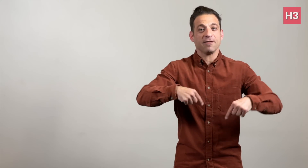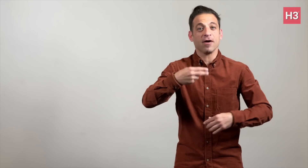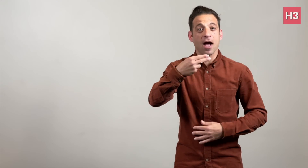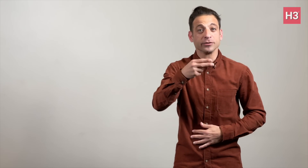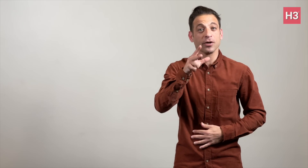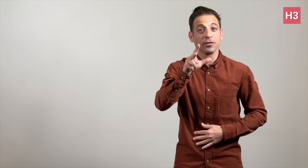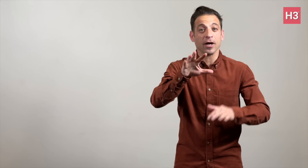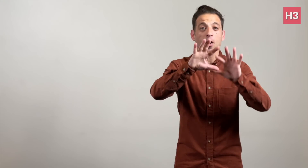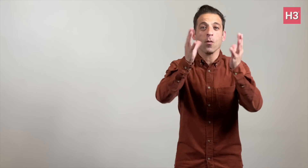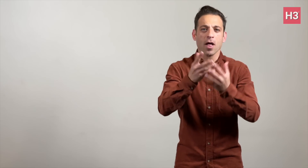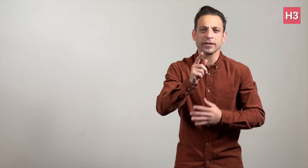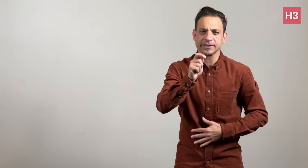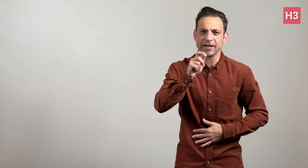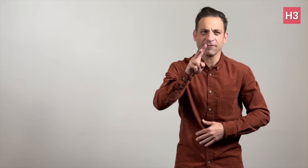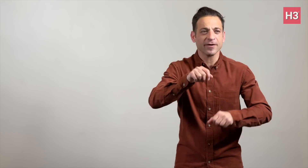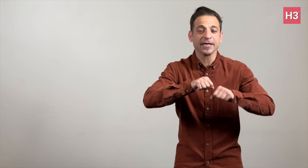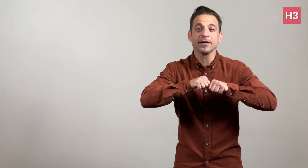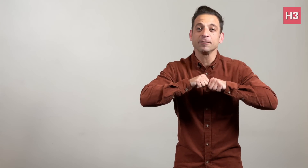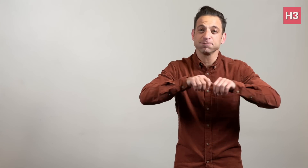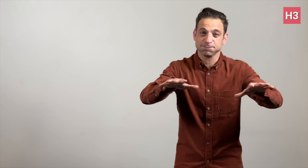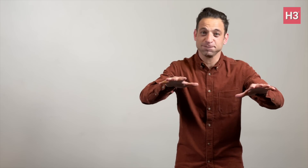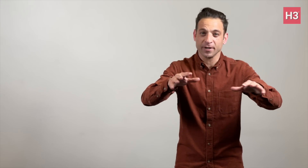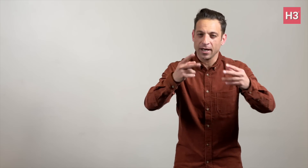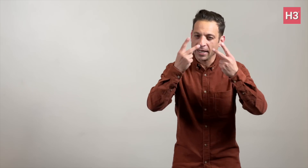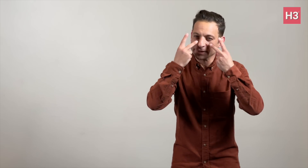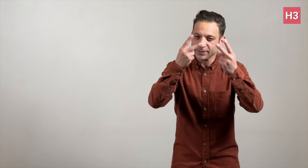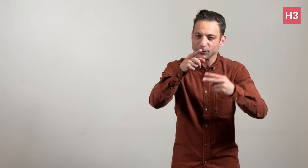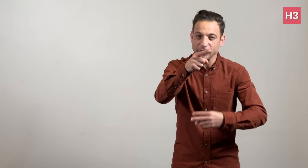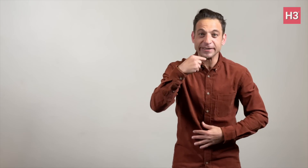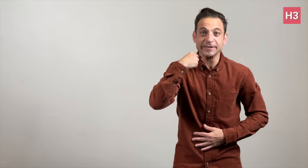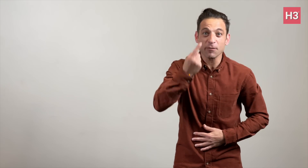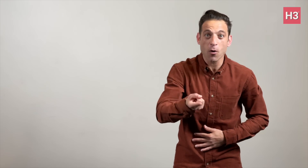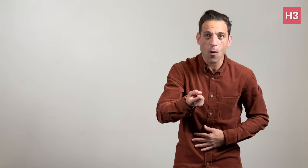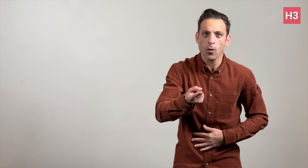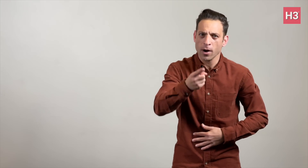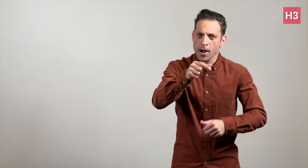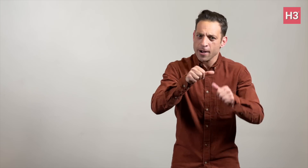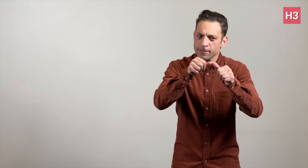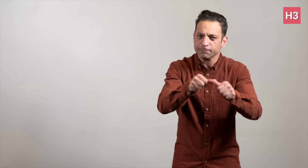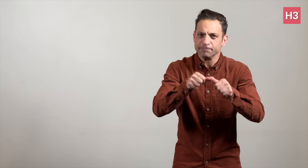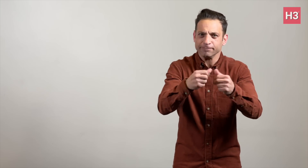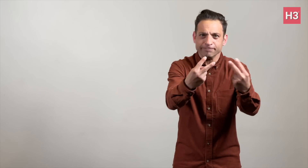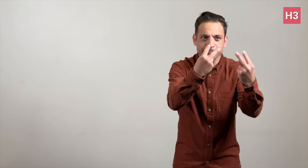See you tomorrow and stay tuned for